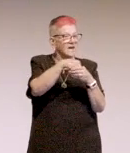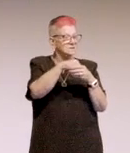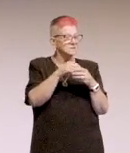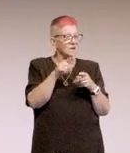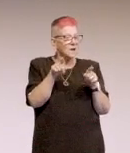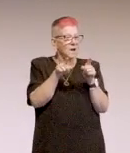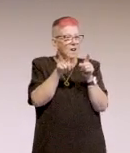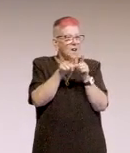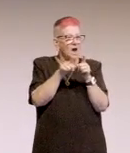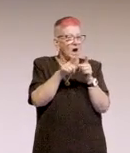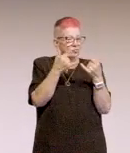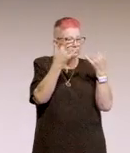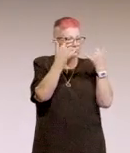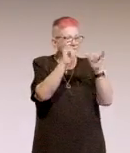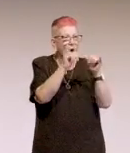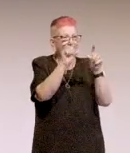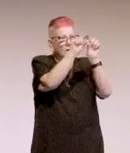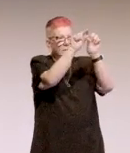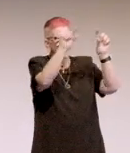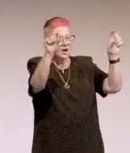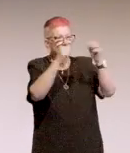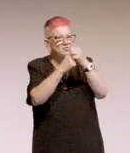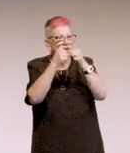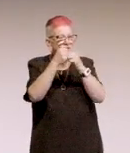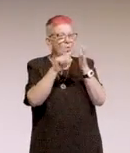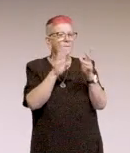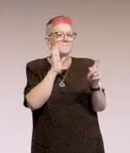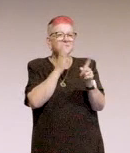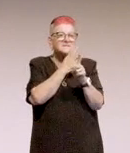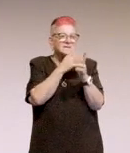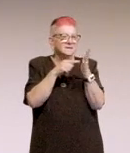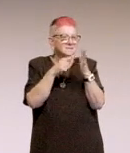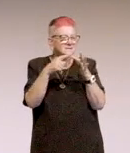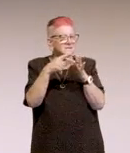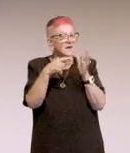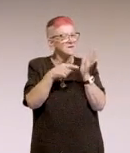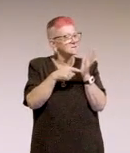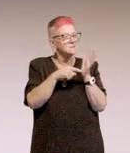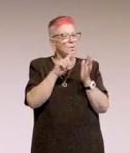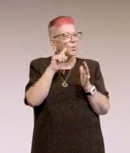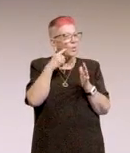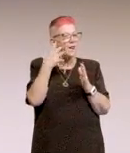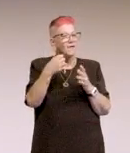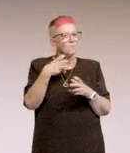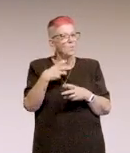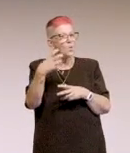like incorrect heading structures or missing alternative text. And there'll be many more ideas and lightbulb moments